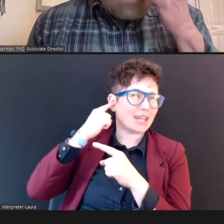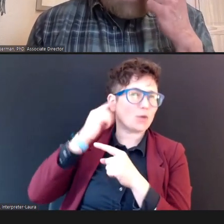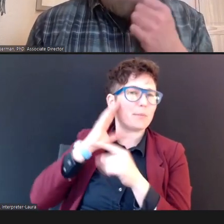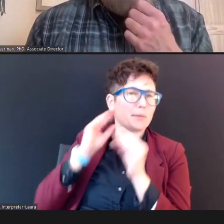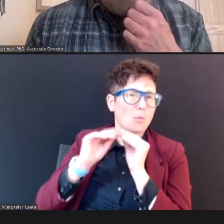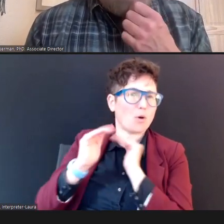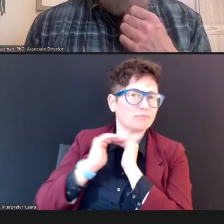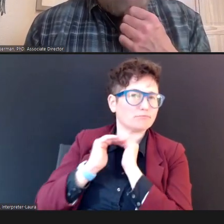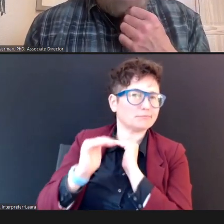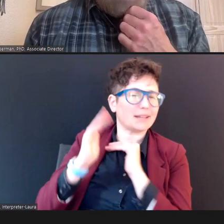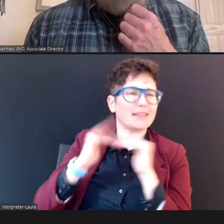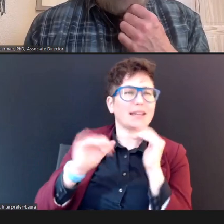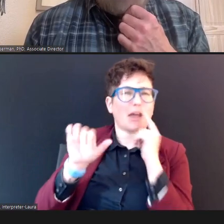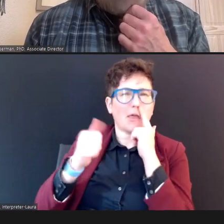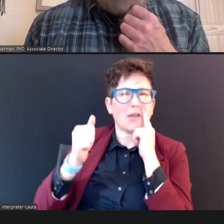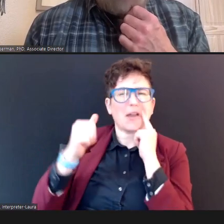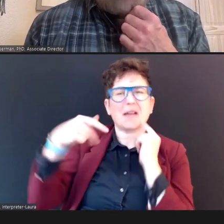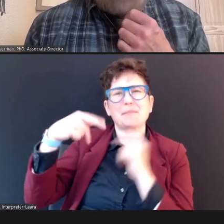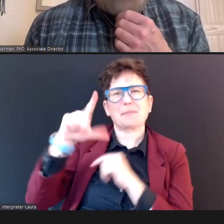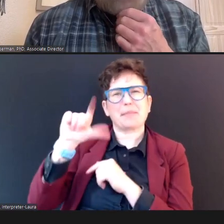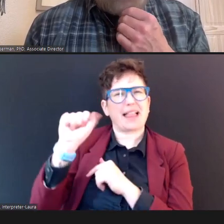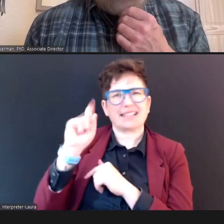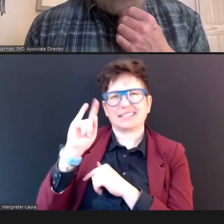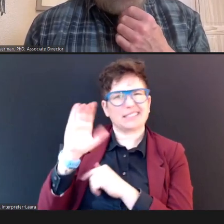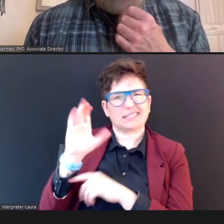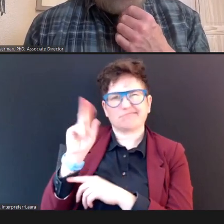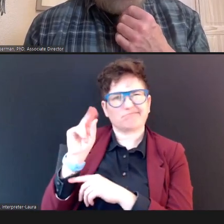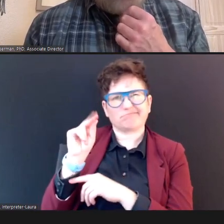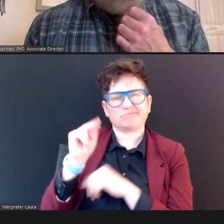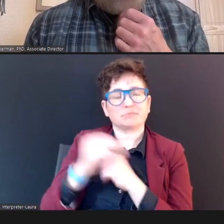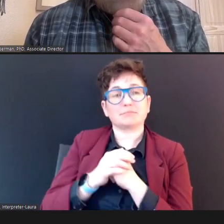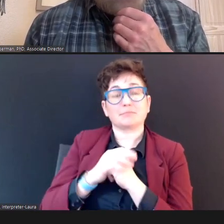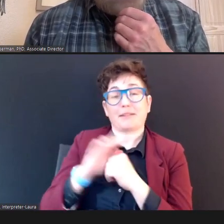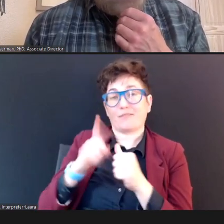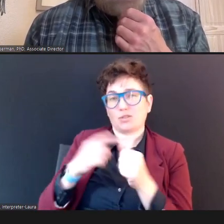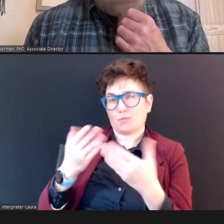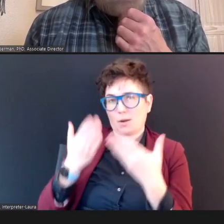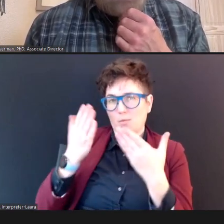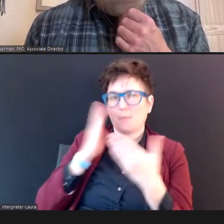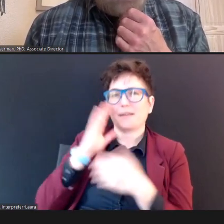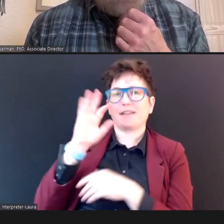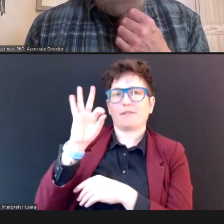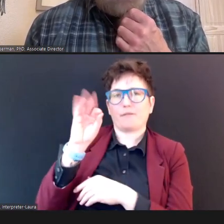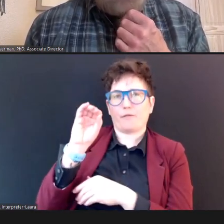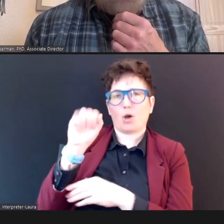So that would be my first recommendation is to: Use a foam tip if you have it.